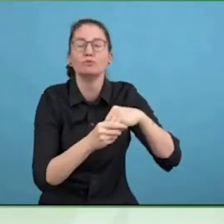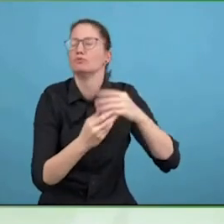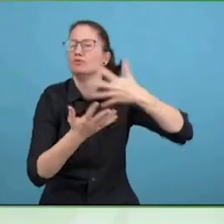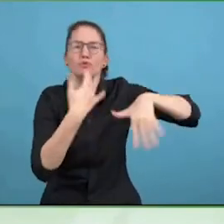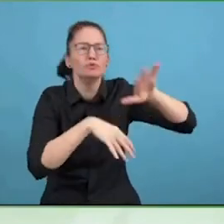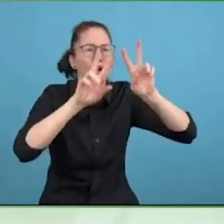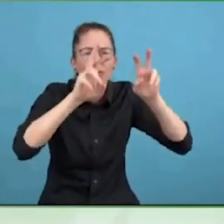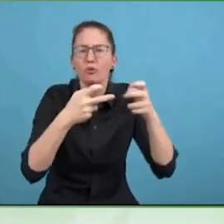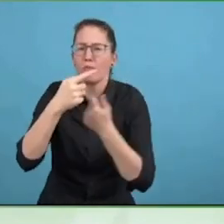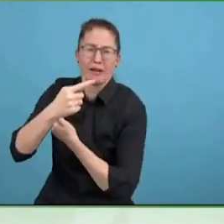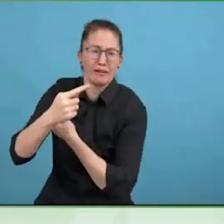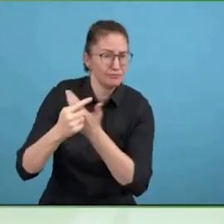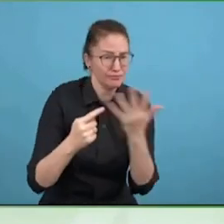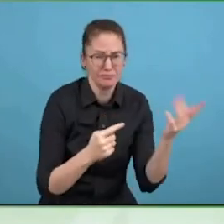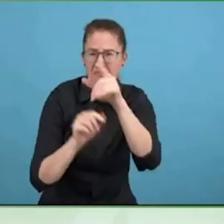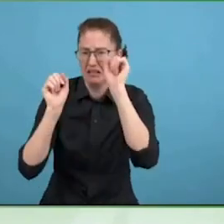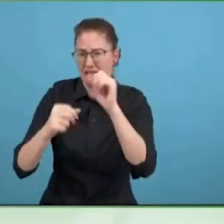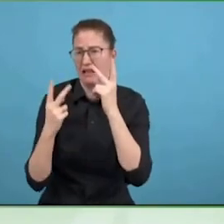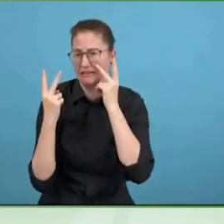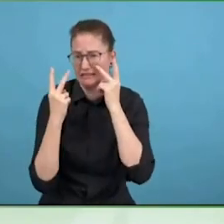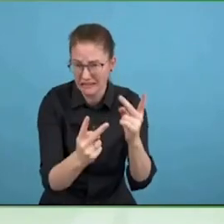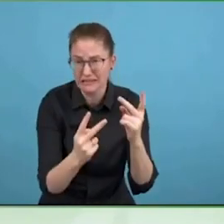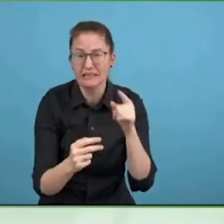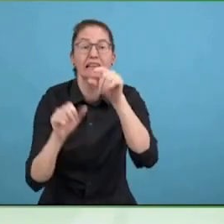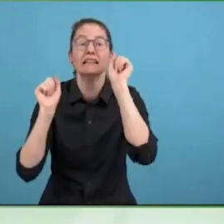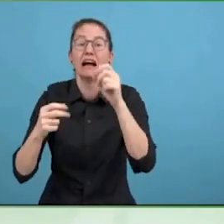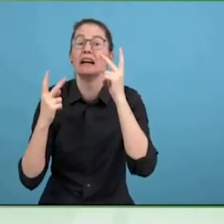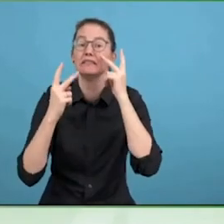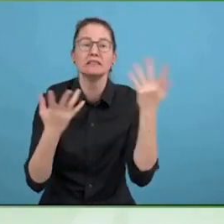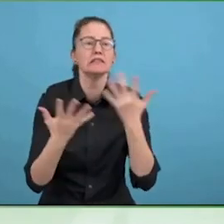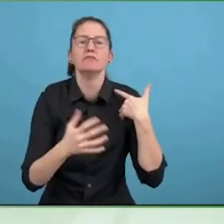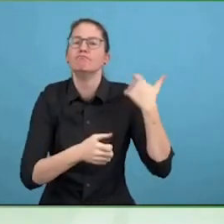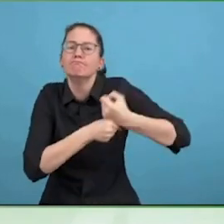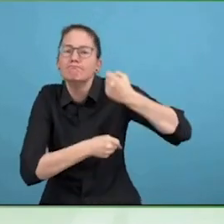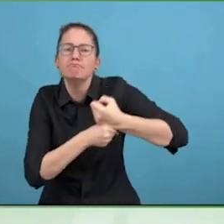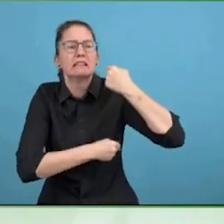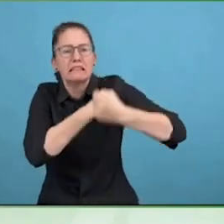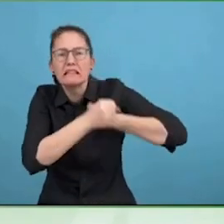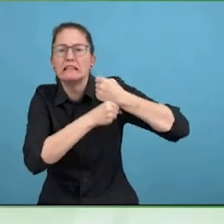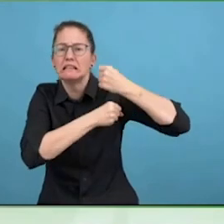handling all these moving parts and making sure they are taking care of our planet? We don't have a planet B.